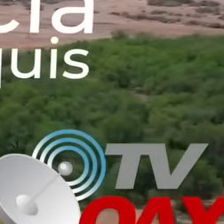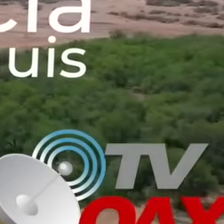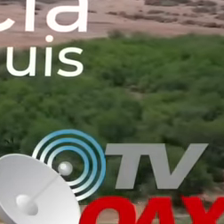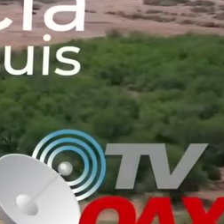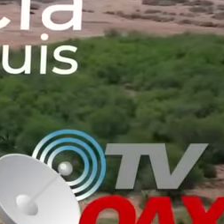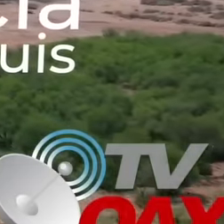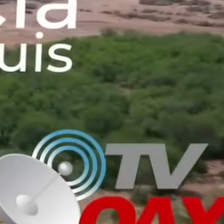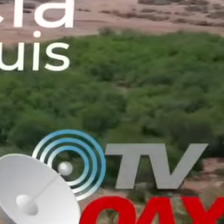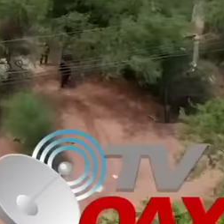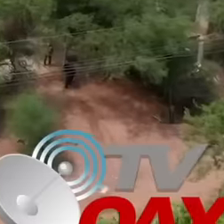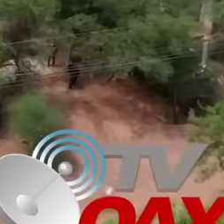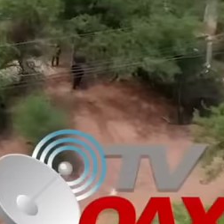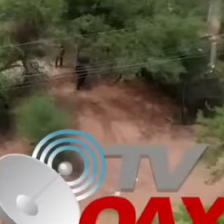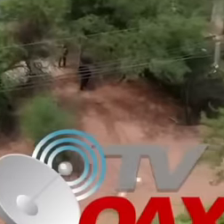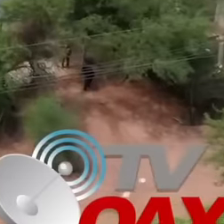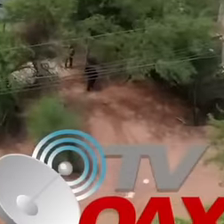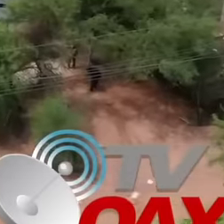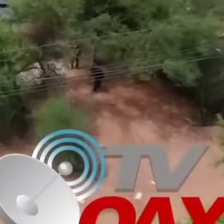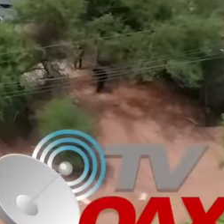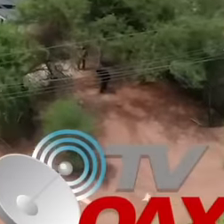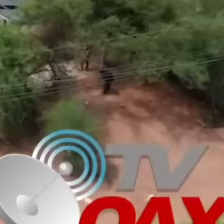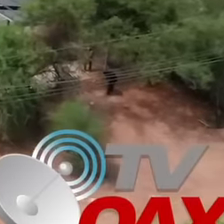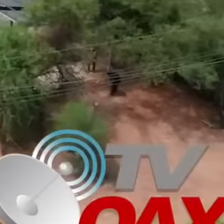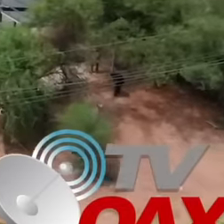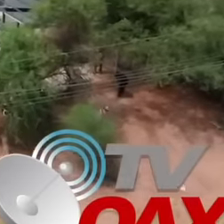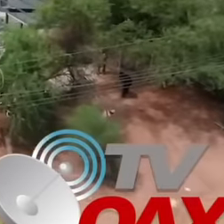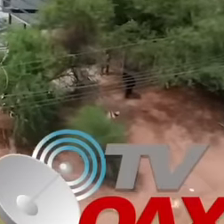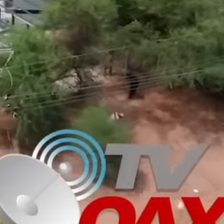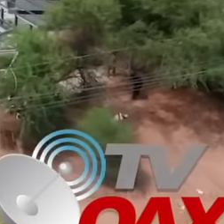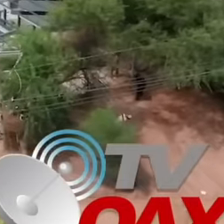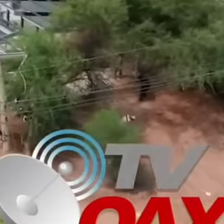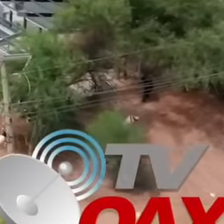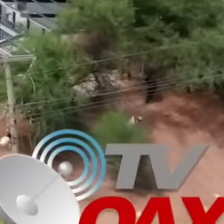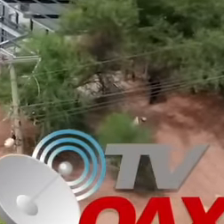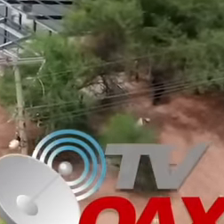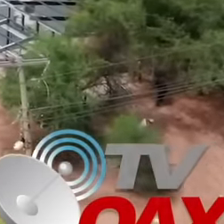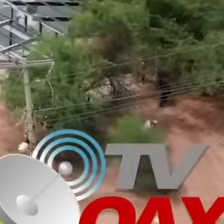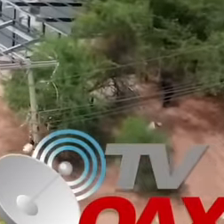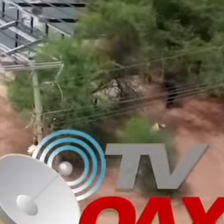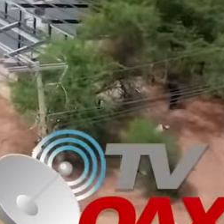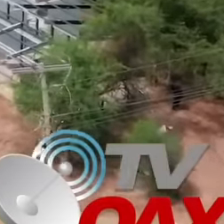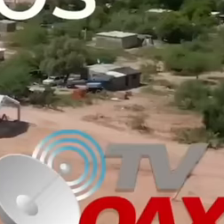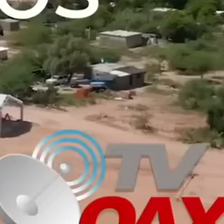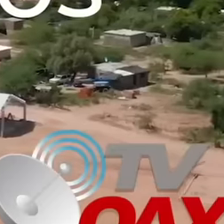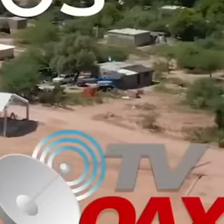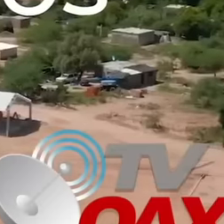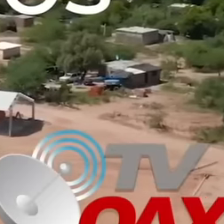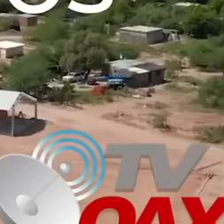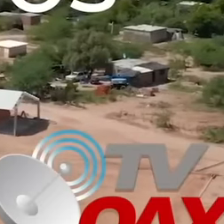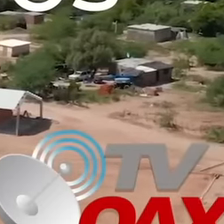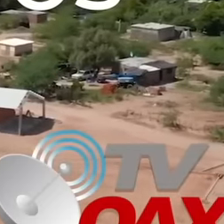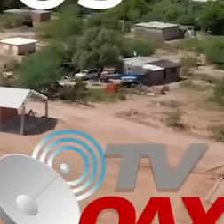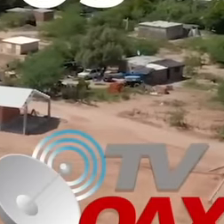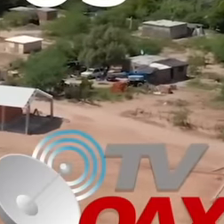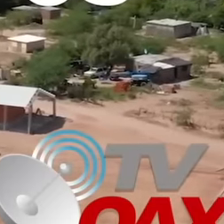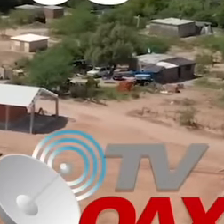public buildings are being built in their localities. This type of support has never been seen for the Jacki people in Sonora.